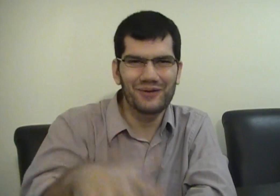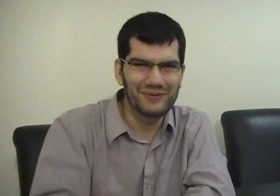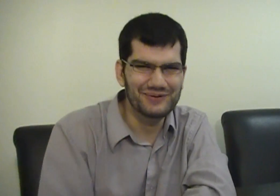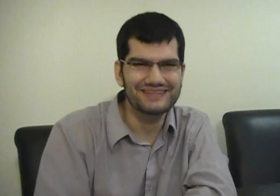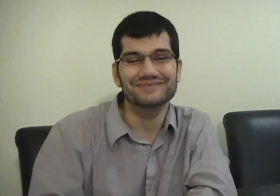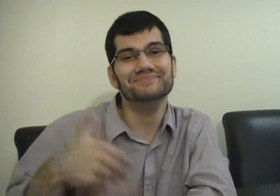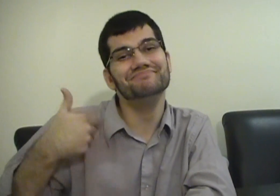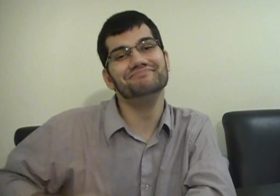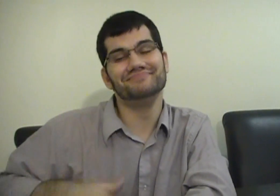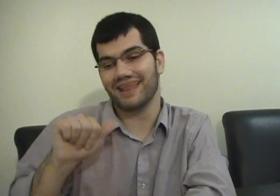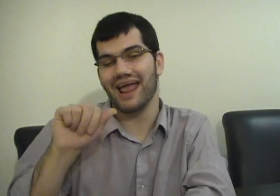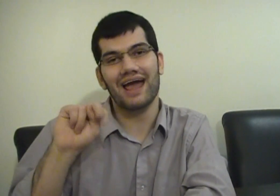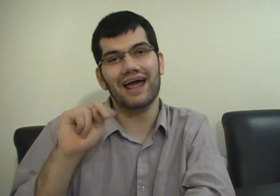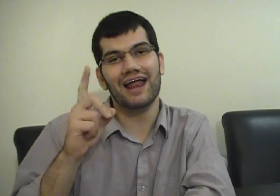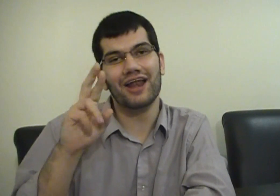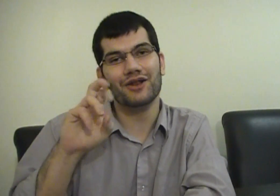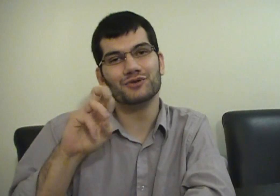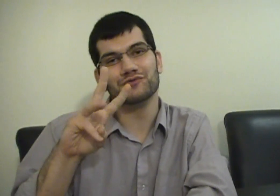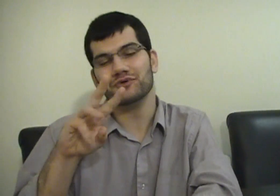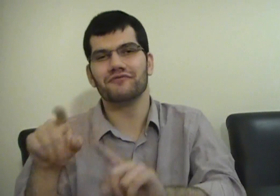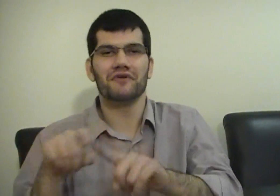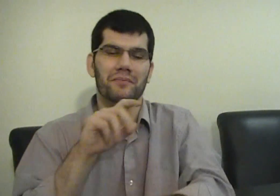Hello! I am Andrew from